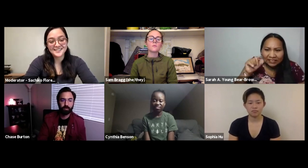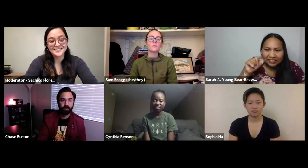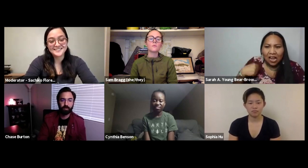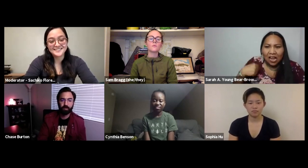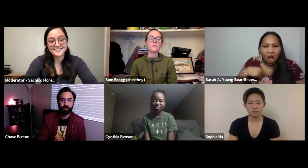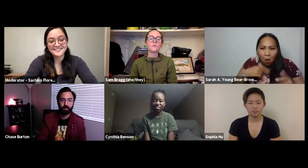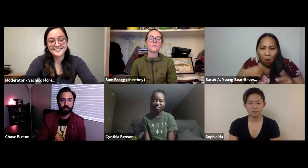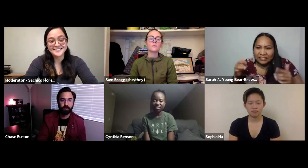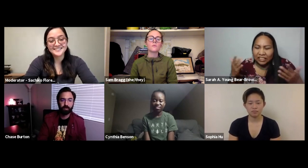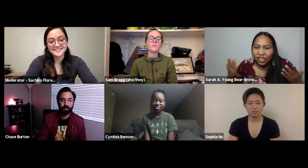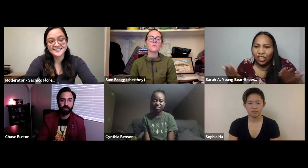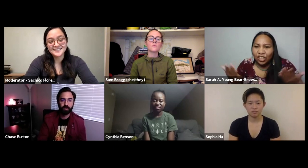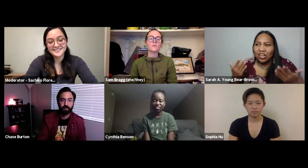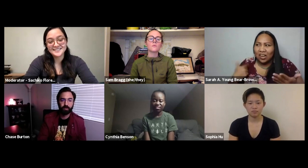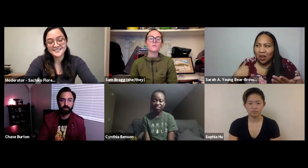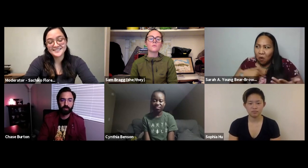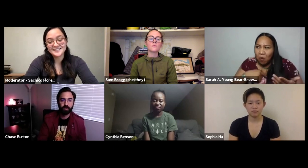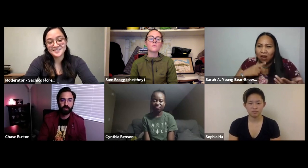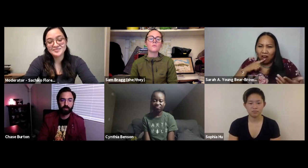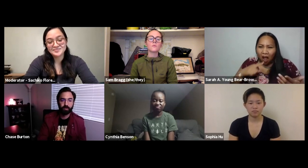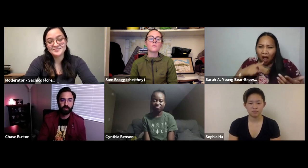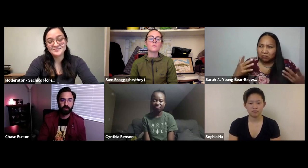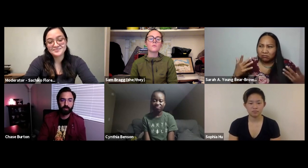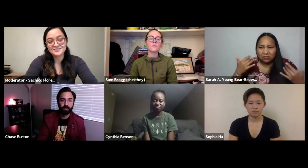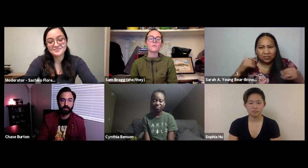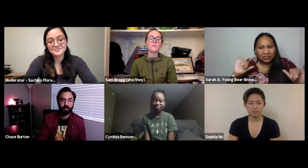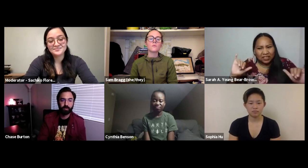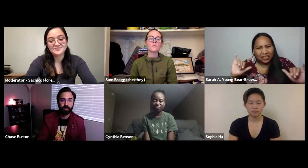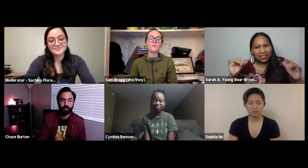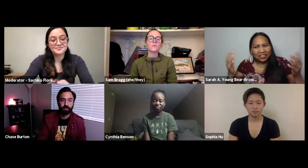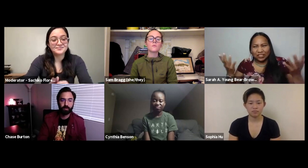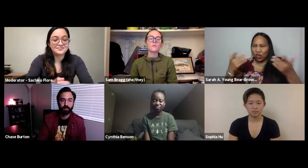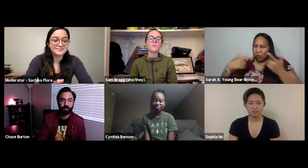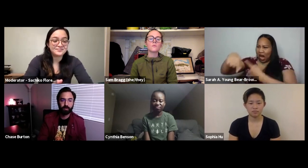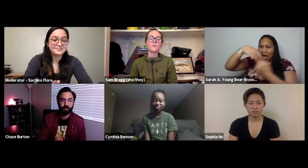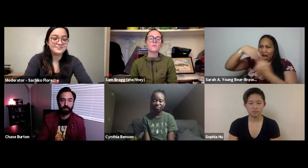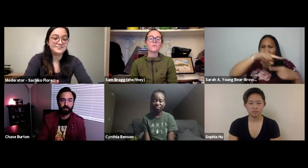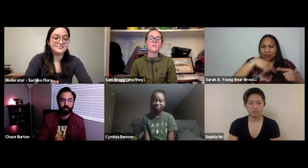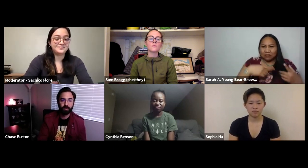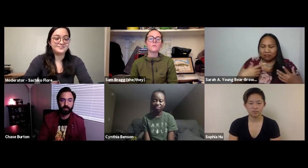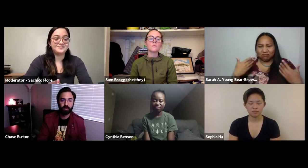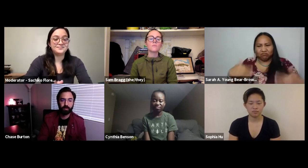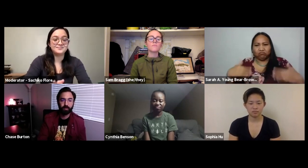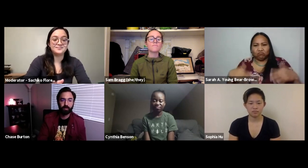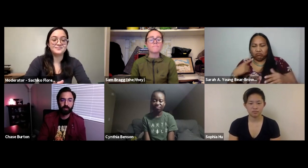that the indigenous community are not people but we are people, we exist, we are still